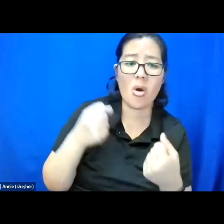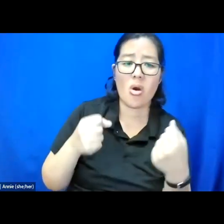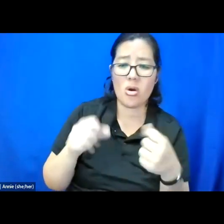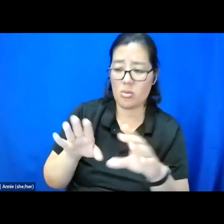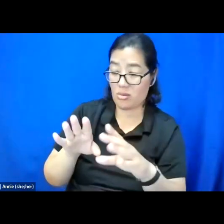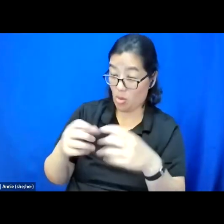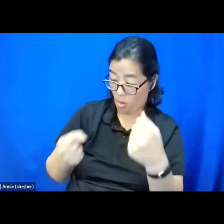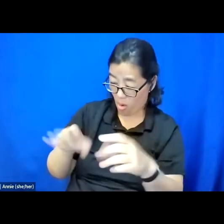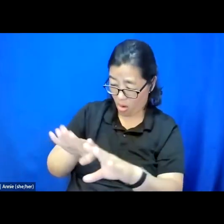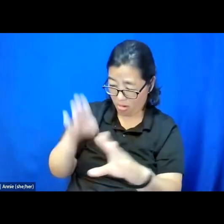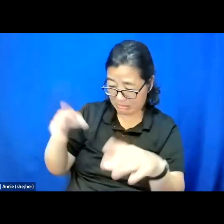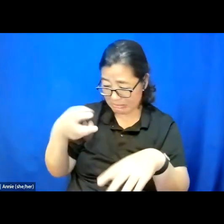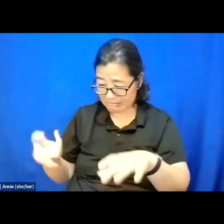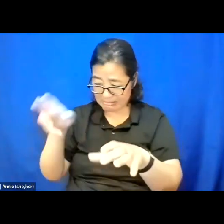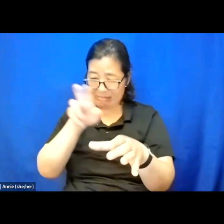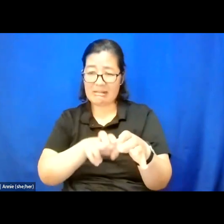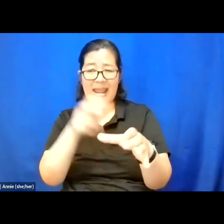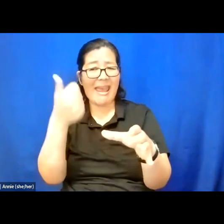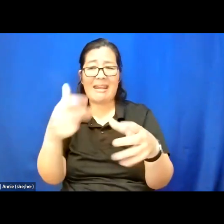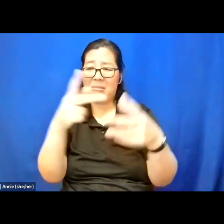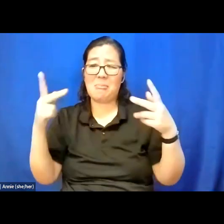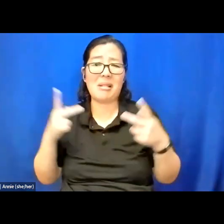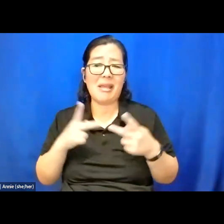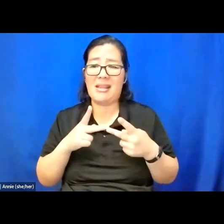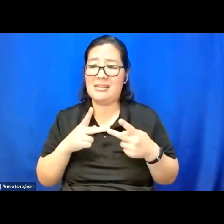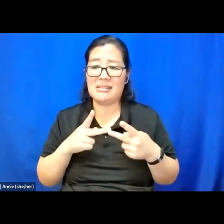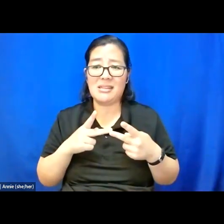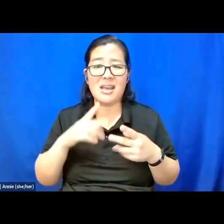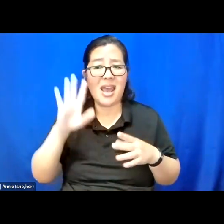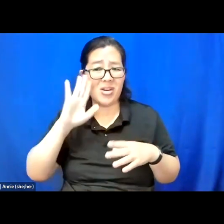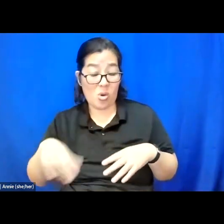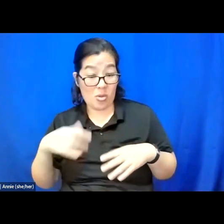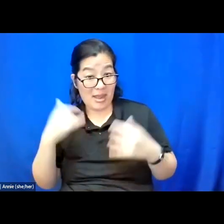and step inside any place and know that today should be different.